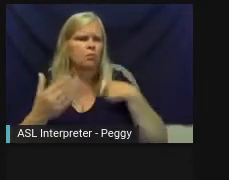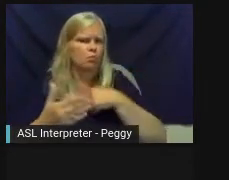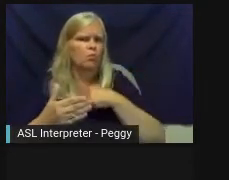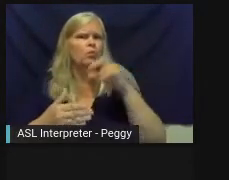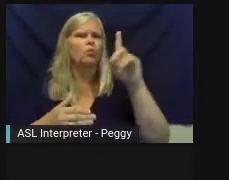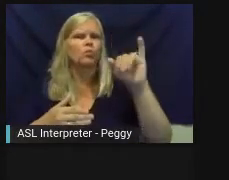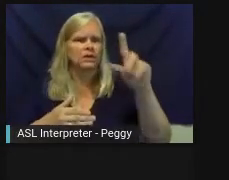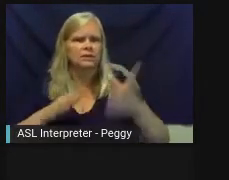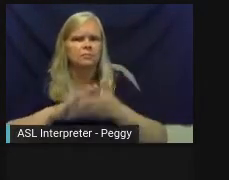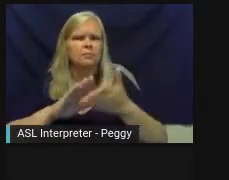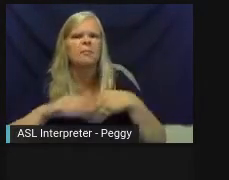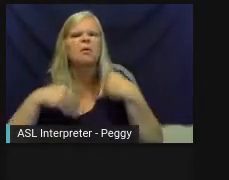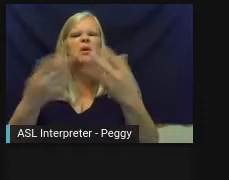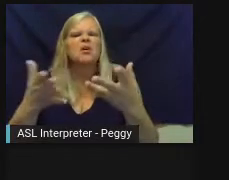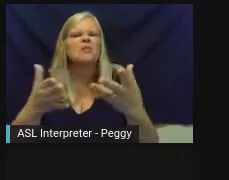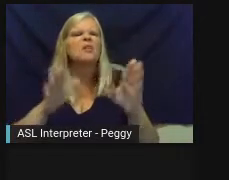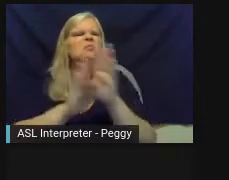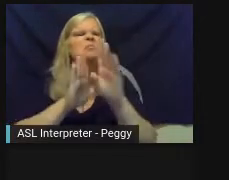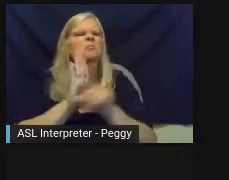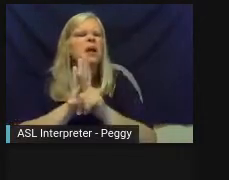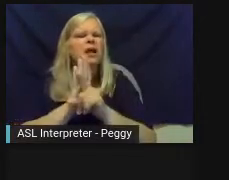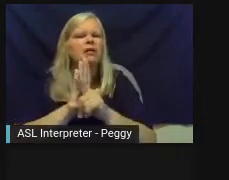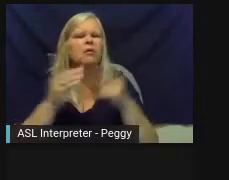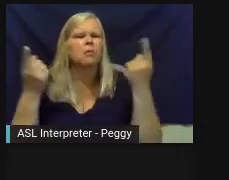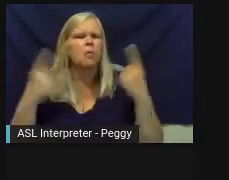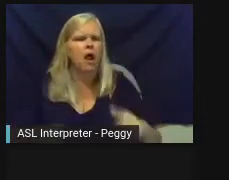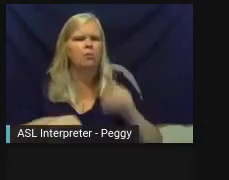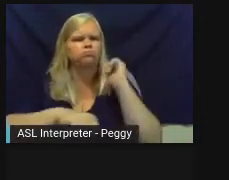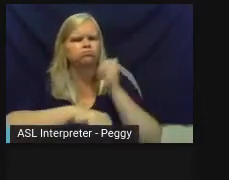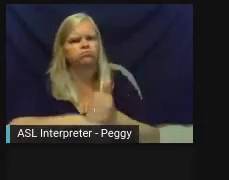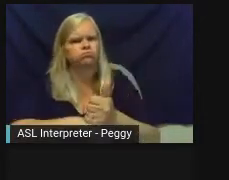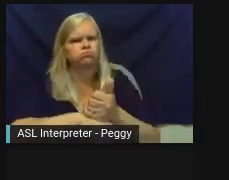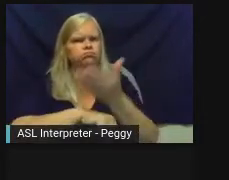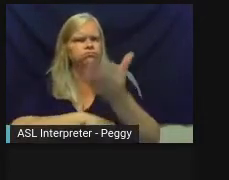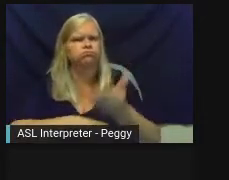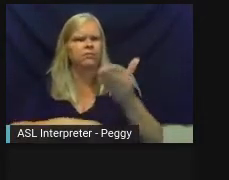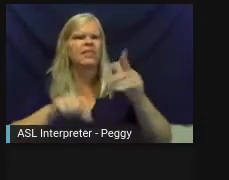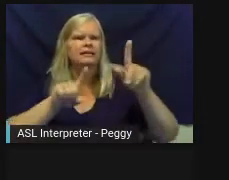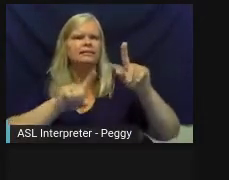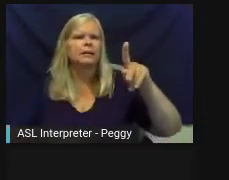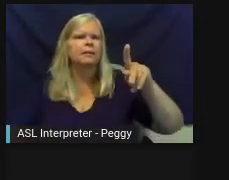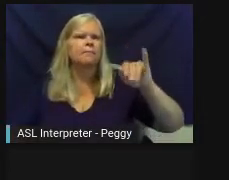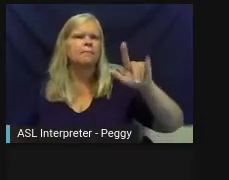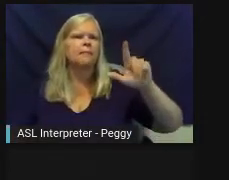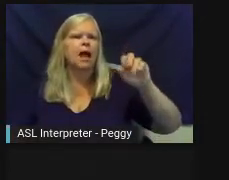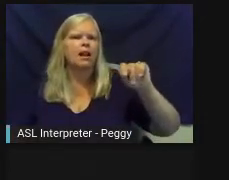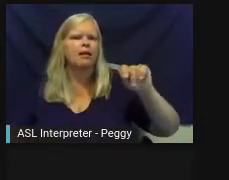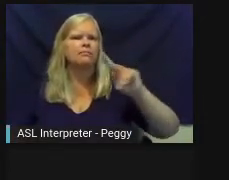background about what happened to set the stage for this pilot project in our community.